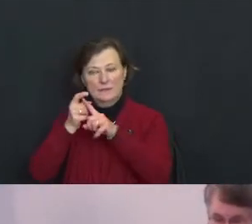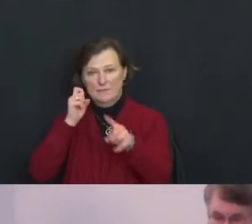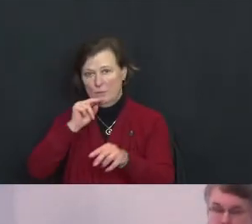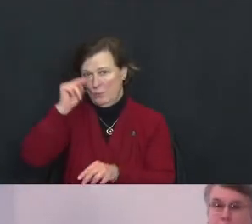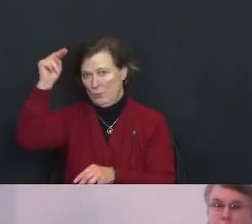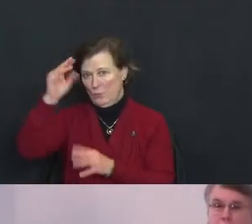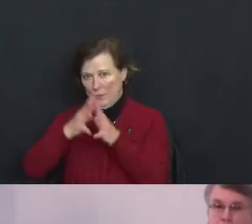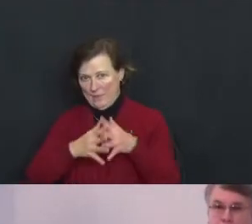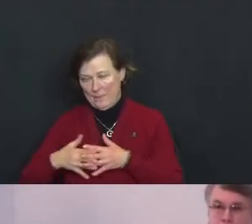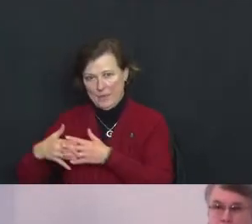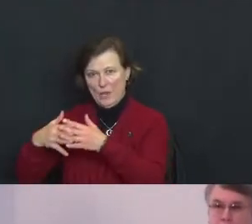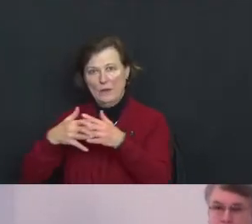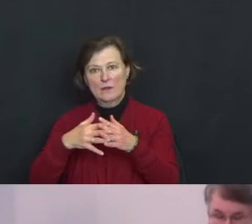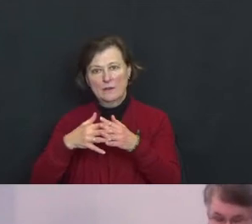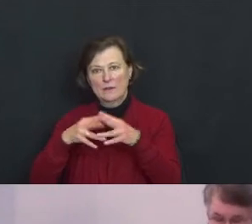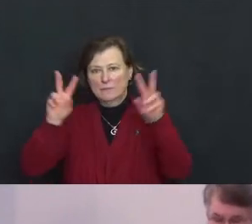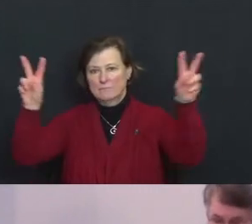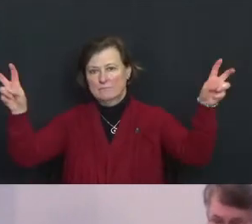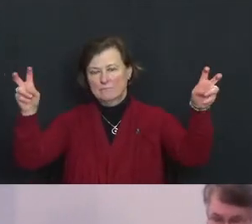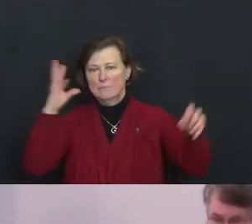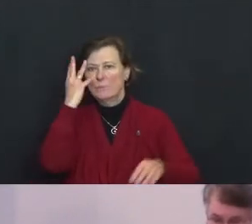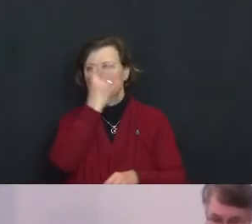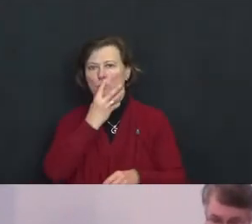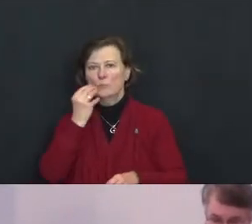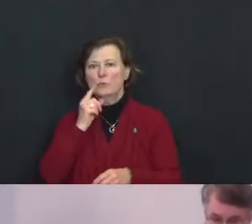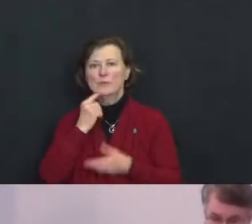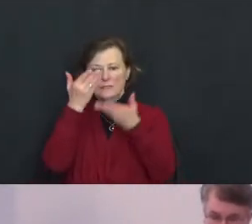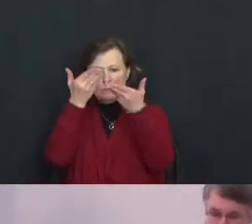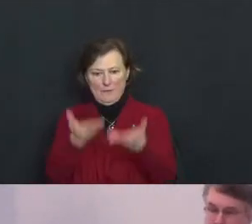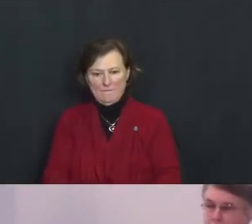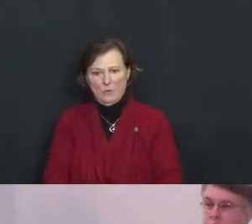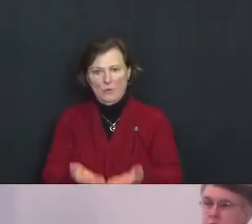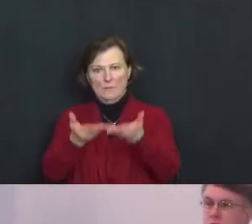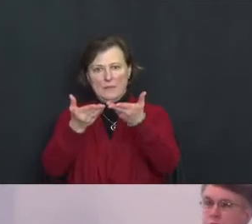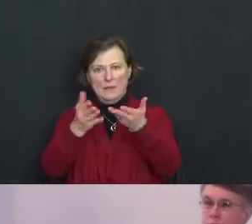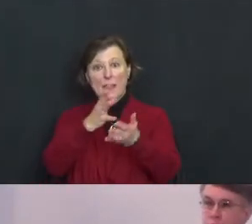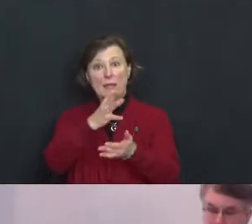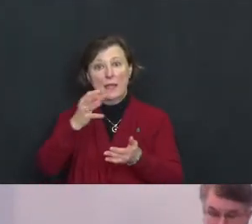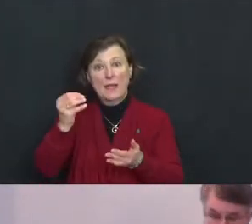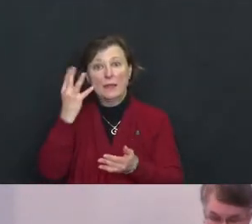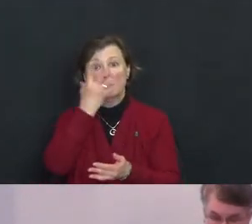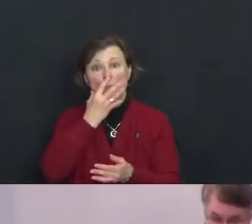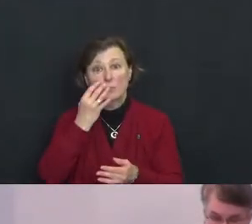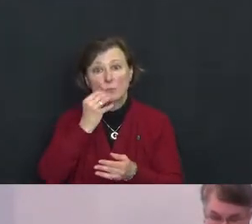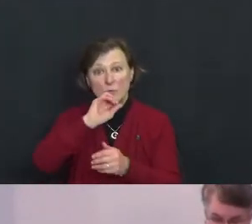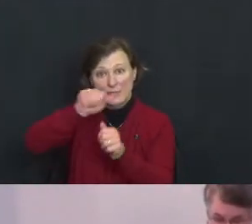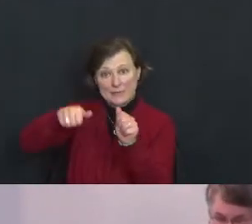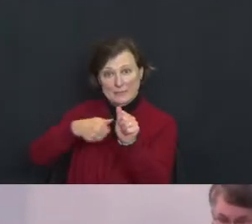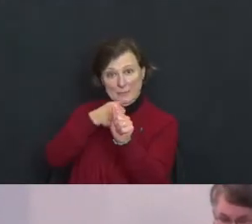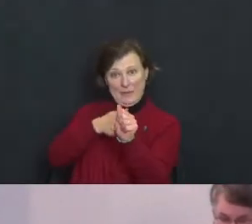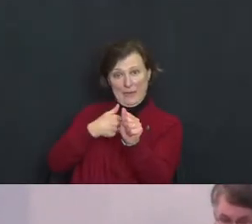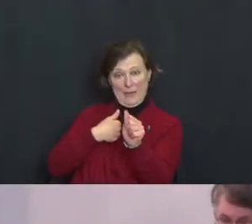“Beauty is before me and beauty is behind me.